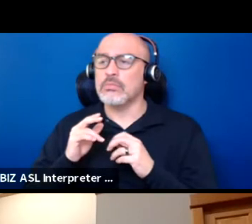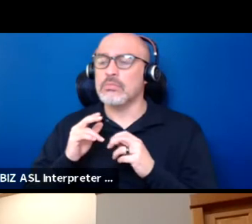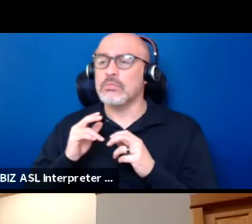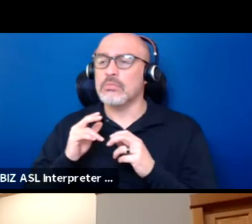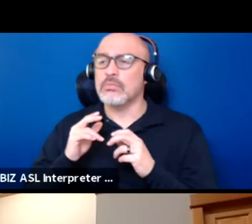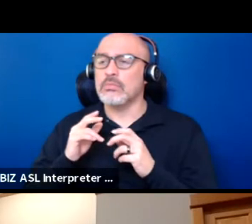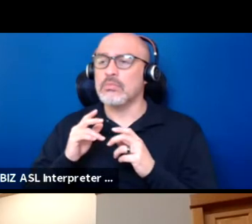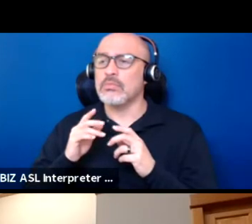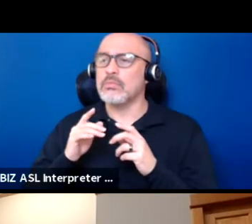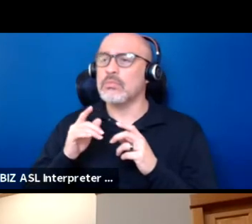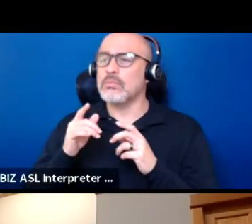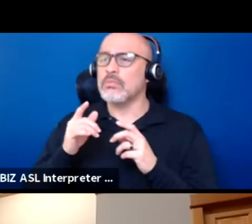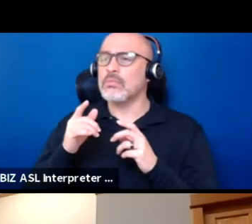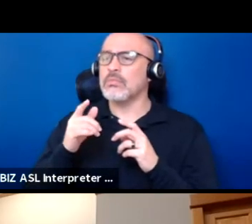Roger, you're muted.